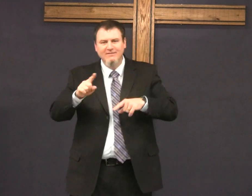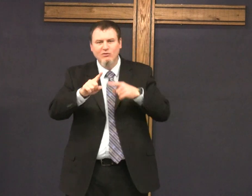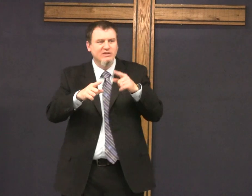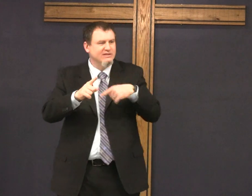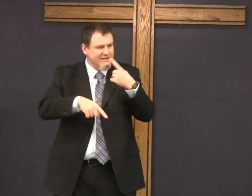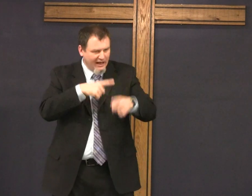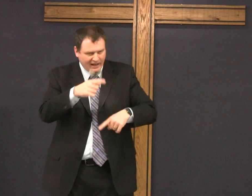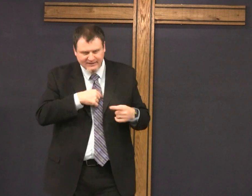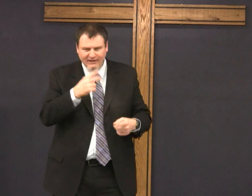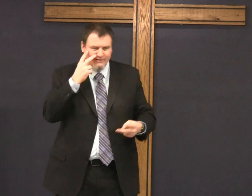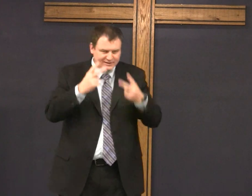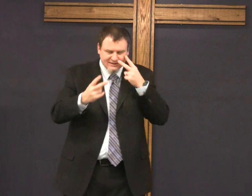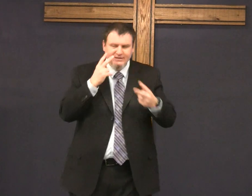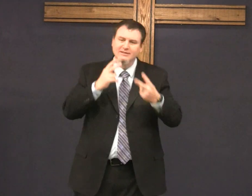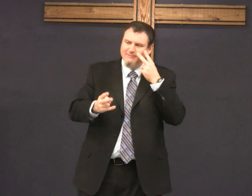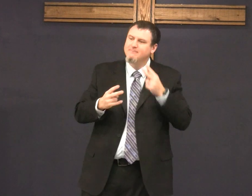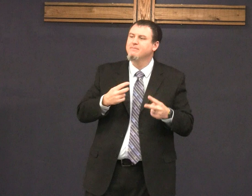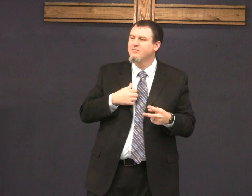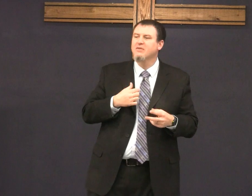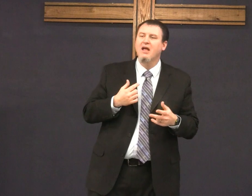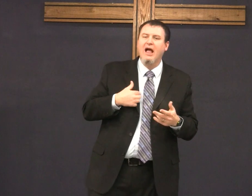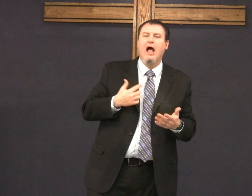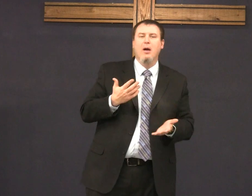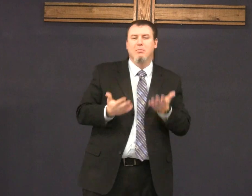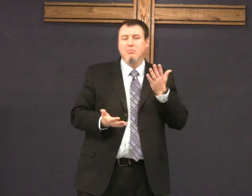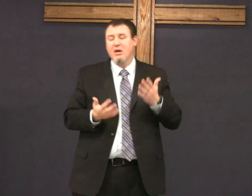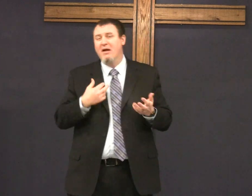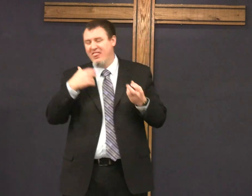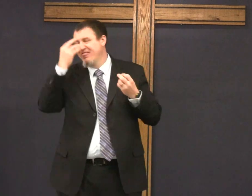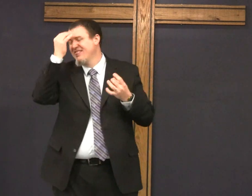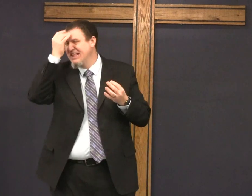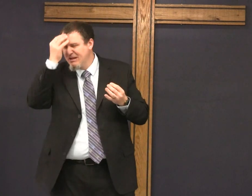a name for God I see different signs for God and